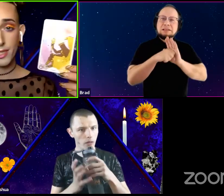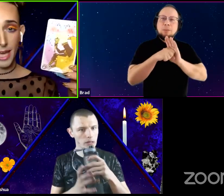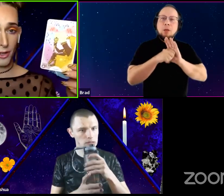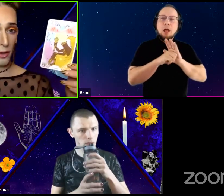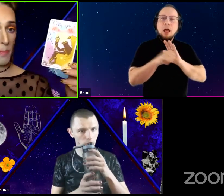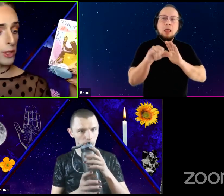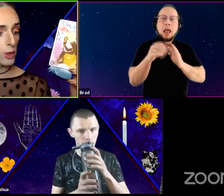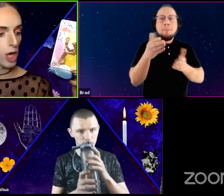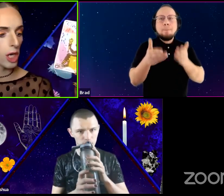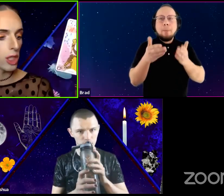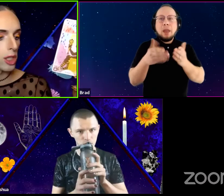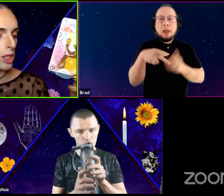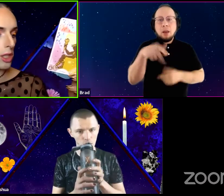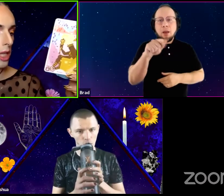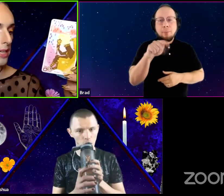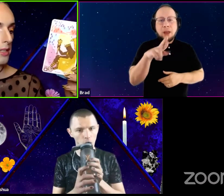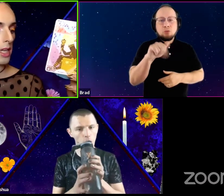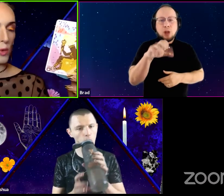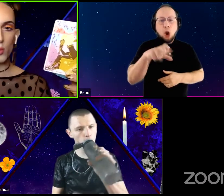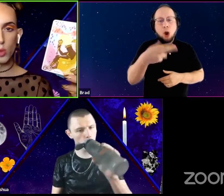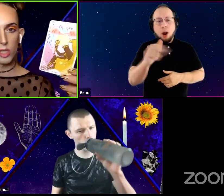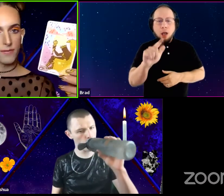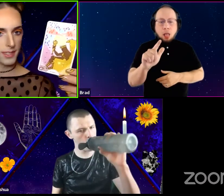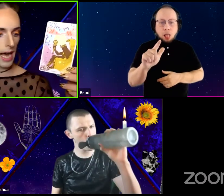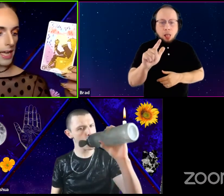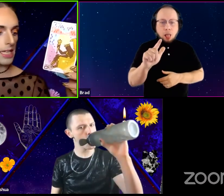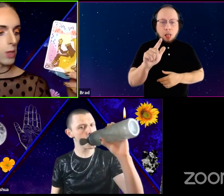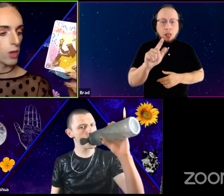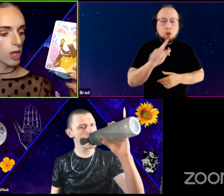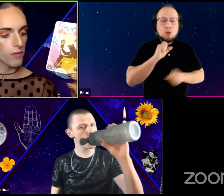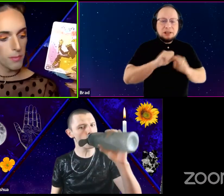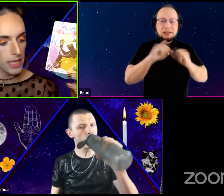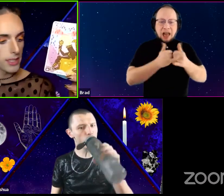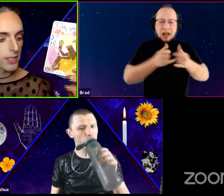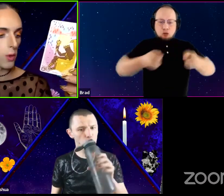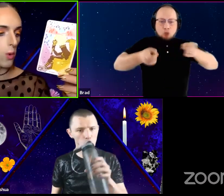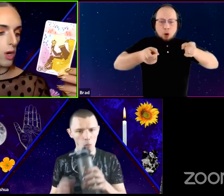patriarchal, like rule of society or government or, you know